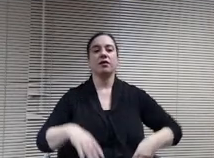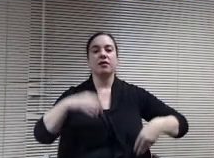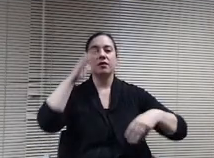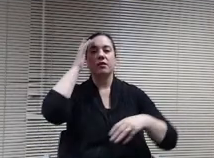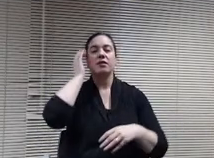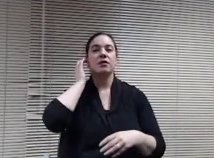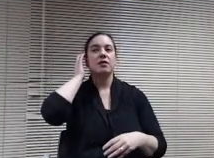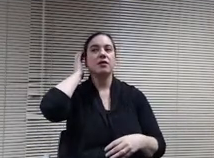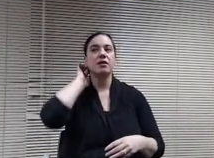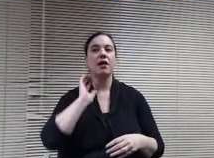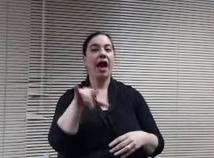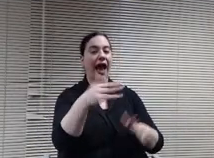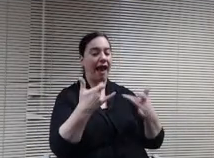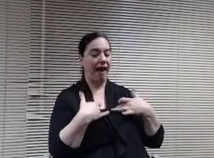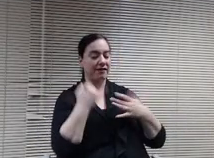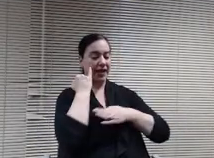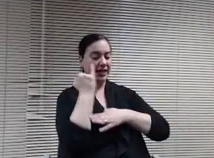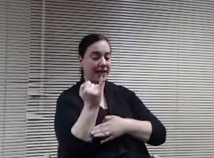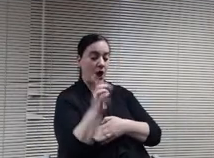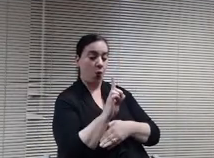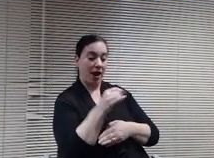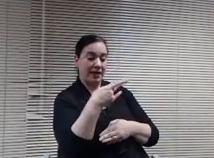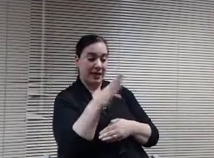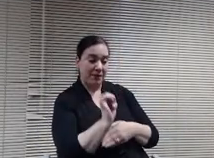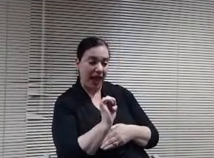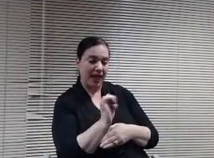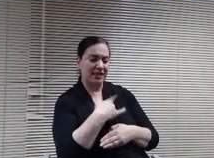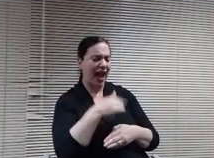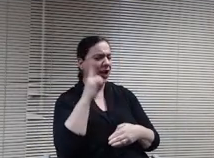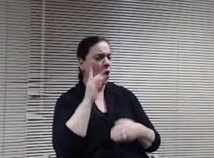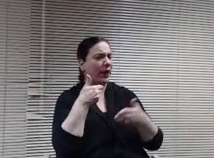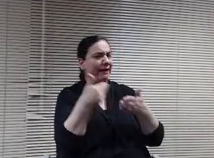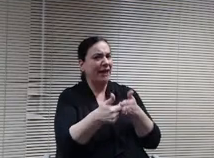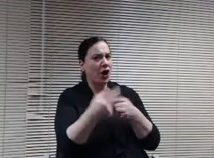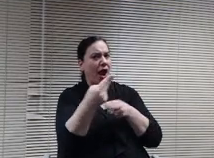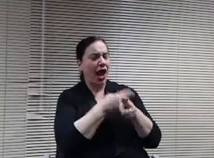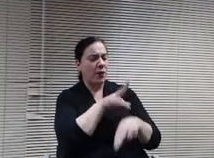I have an idea where the spaces and I know it's off of Hwy 7,